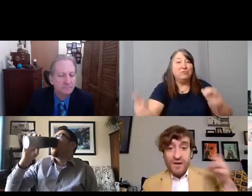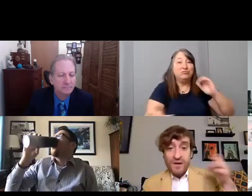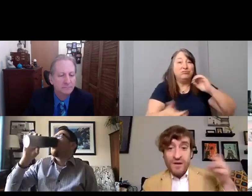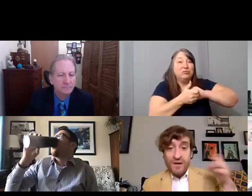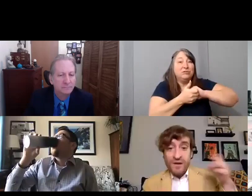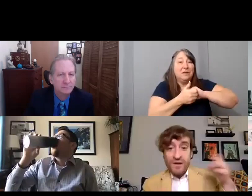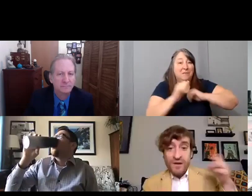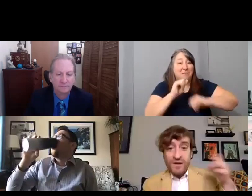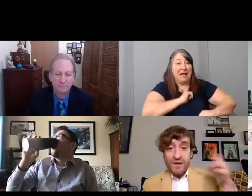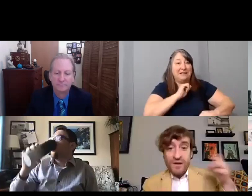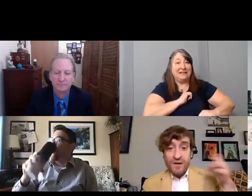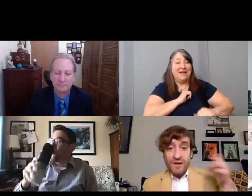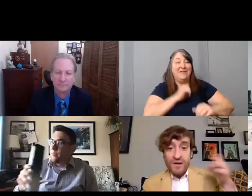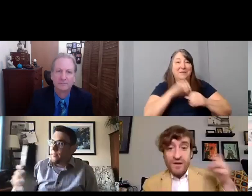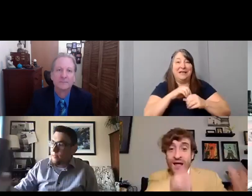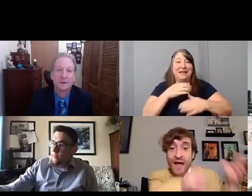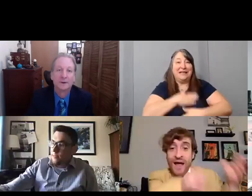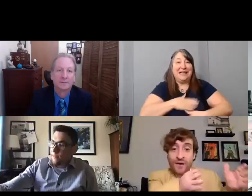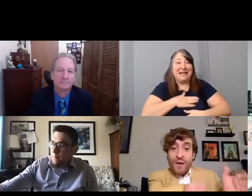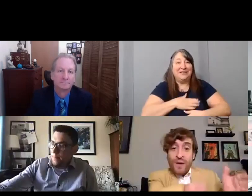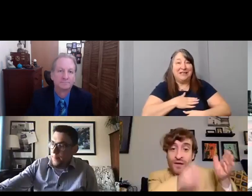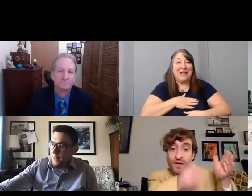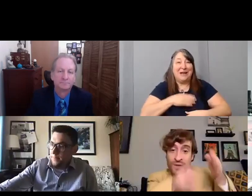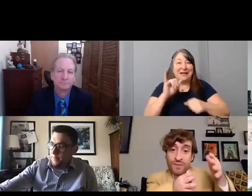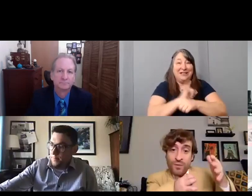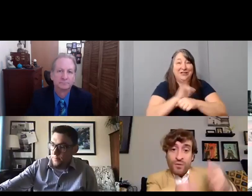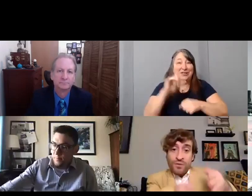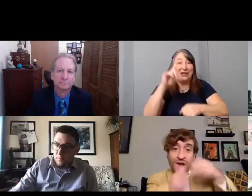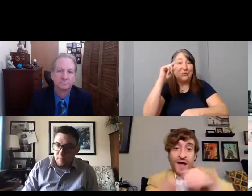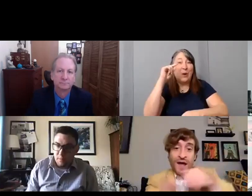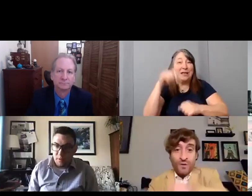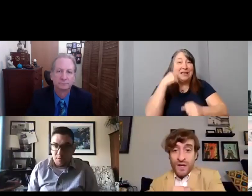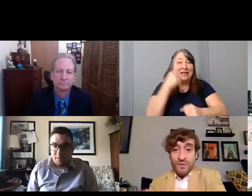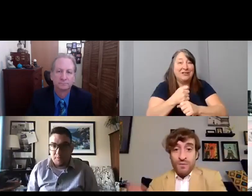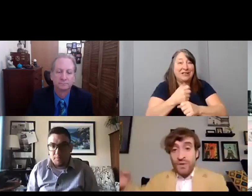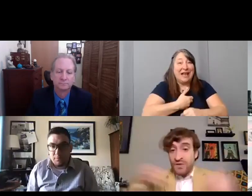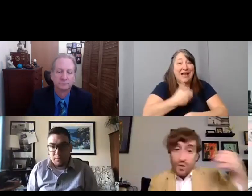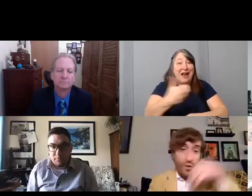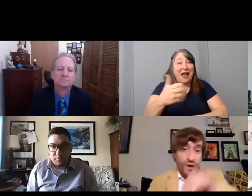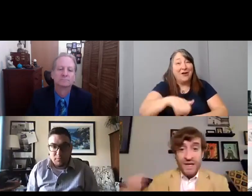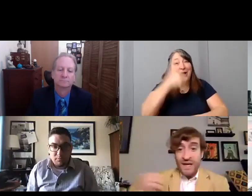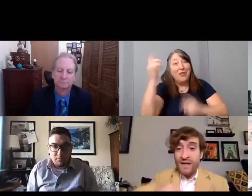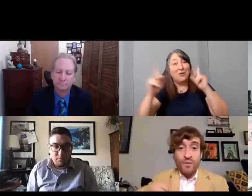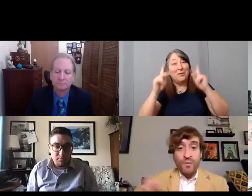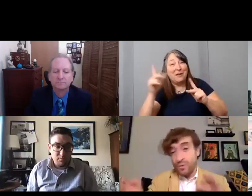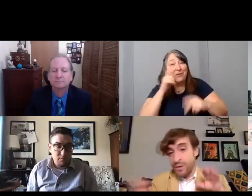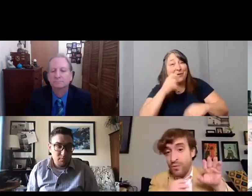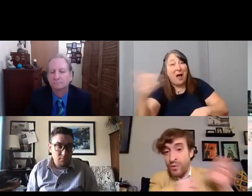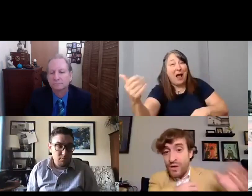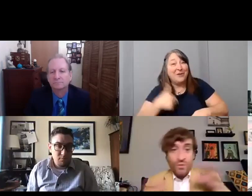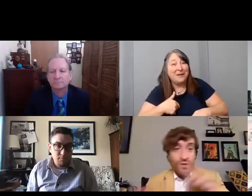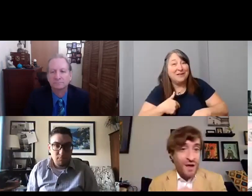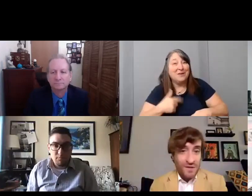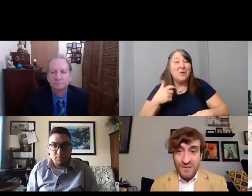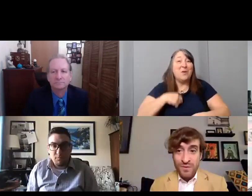entertainment industry 20 years. I get hired by other people that hired me But so we're working together both people with and without disabilities.